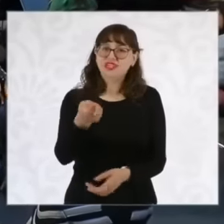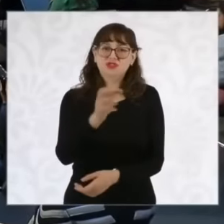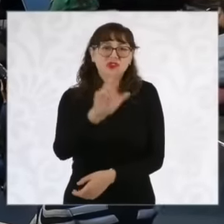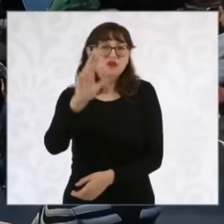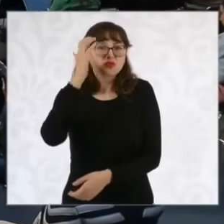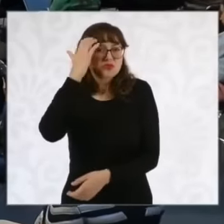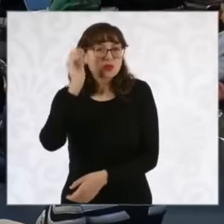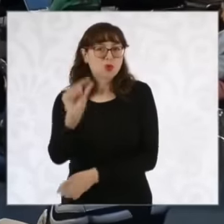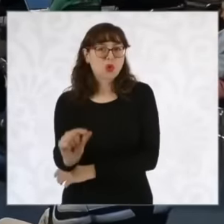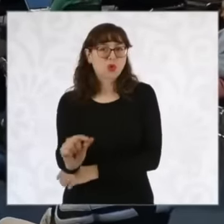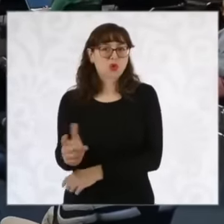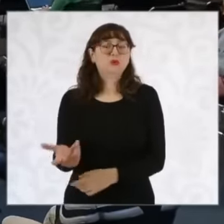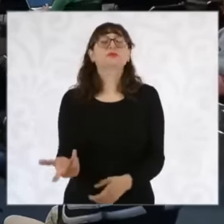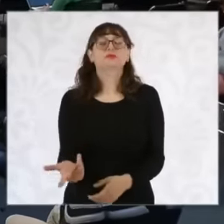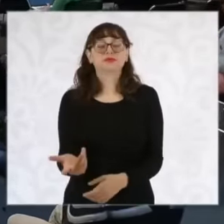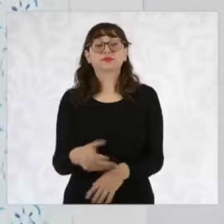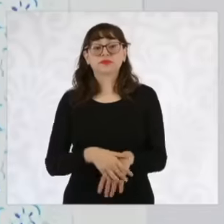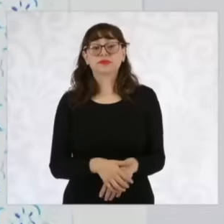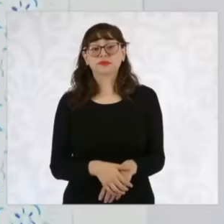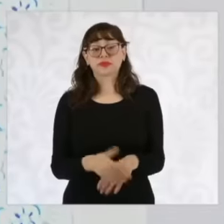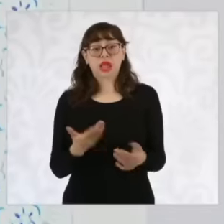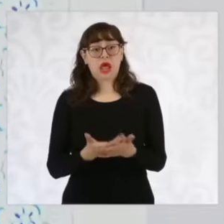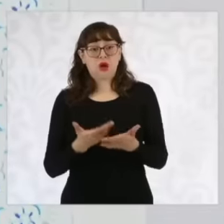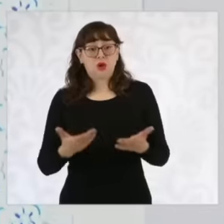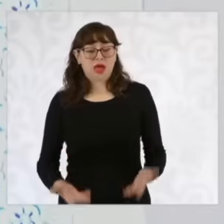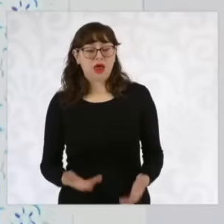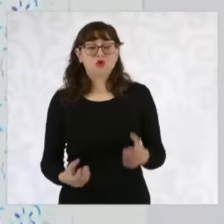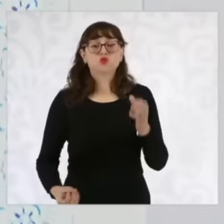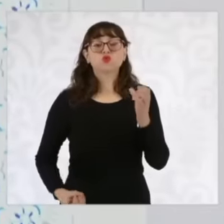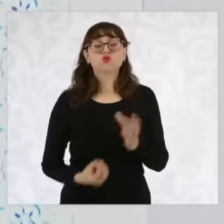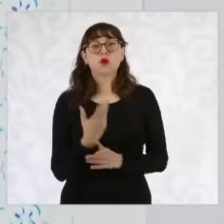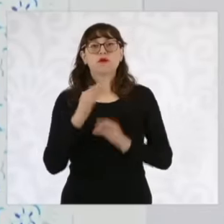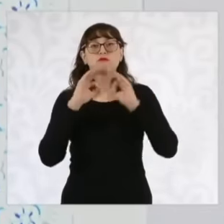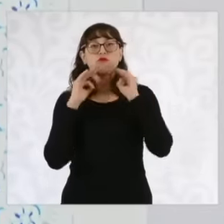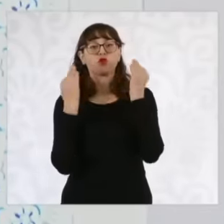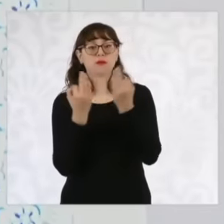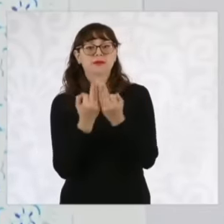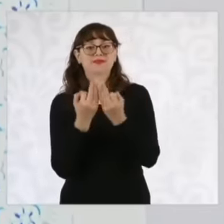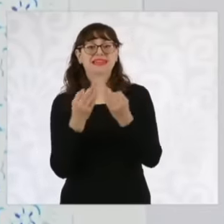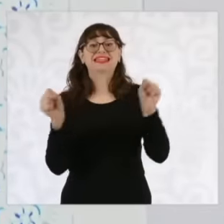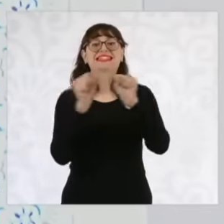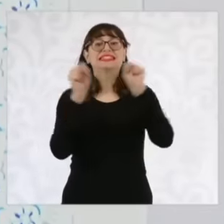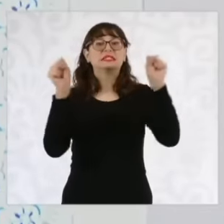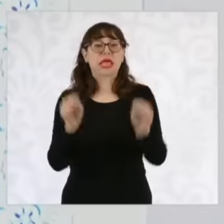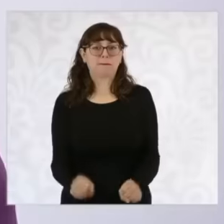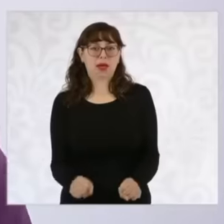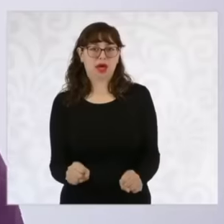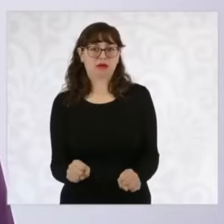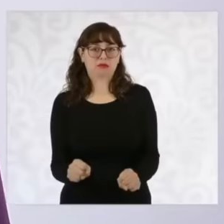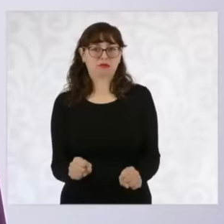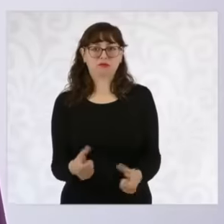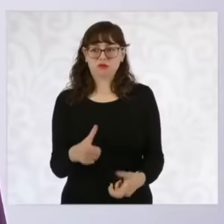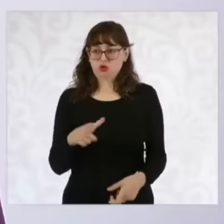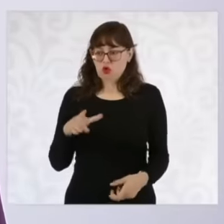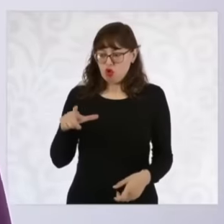what this care system seeks is for the state to also create the conditions